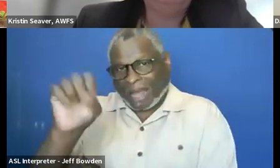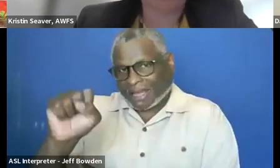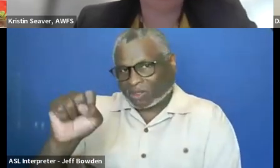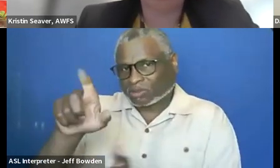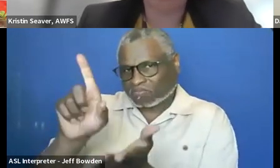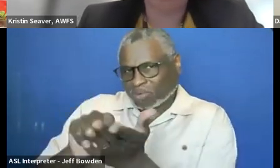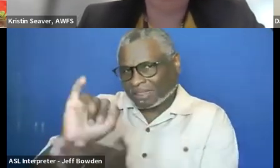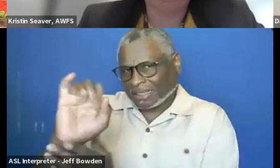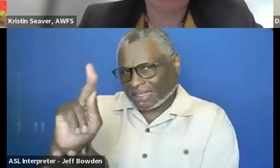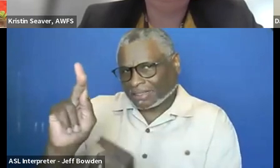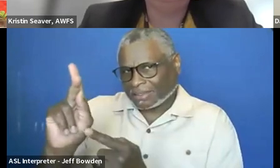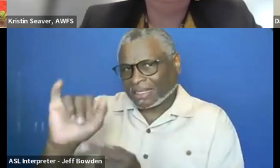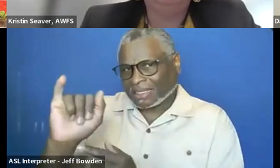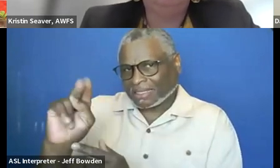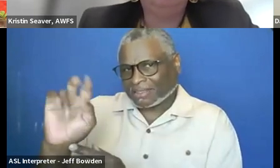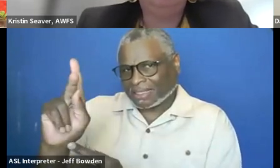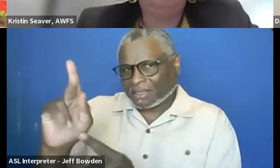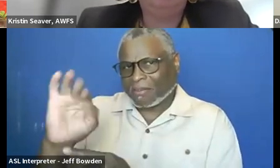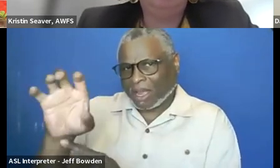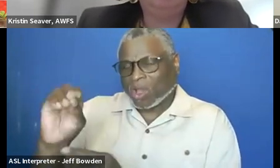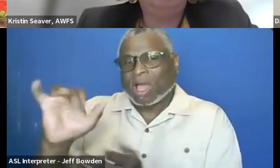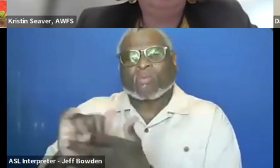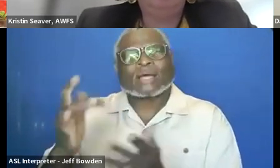What is the step in between, the technology, what is it helping solve?